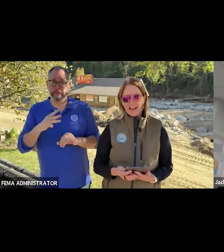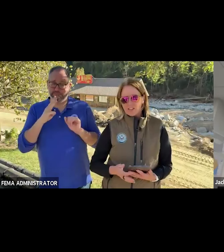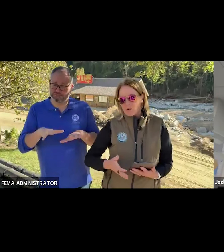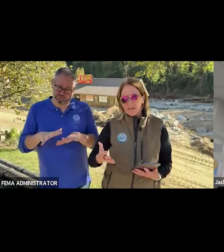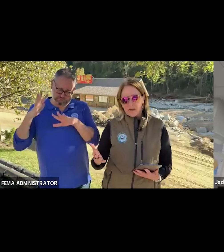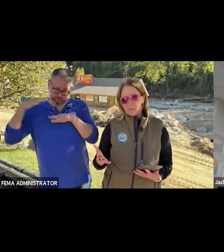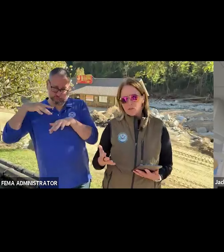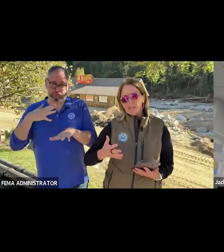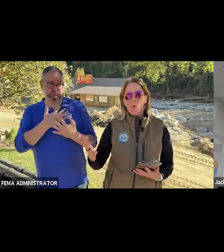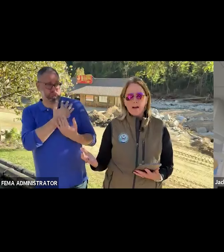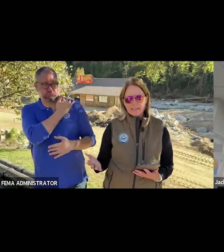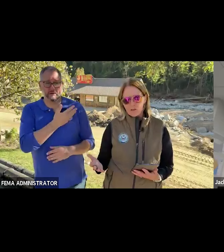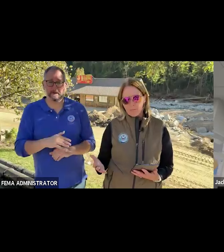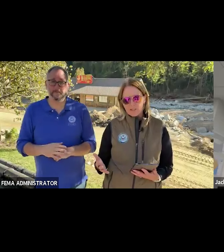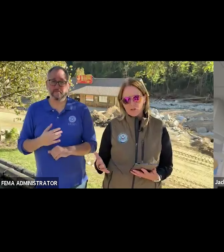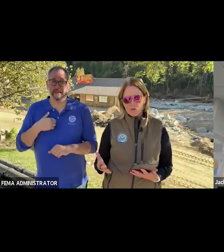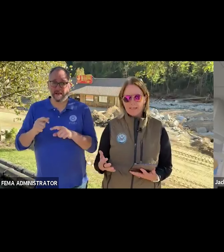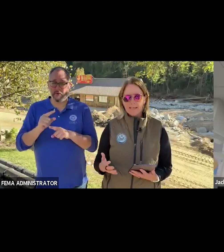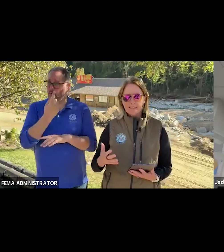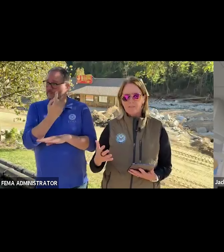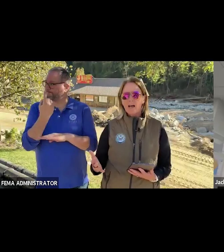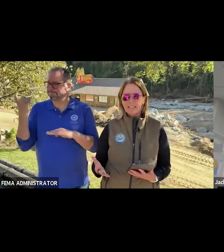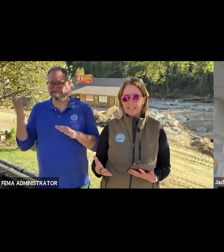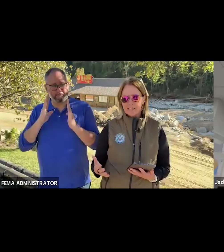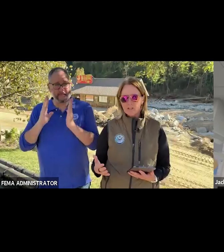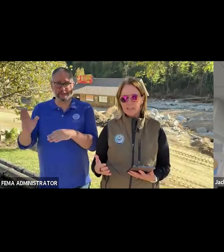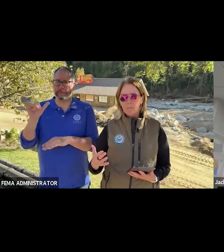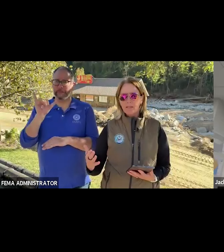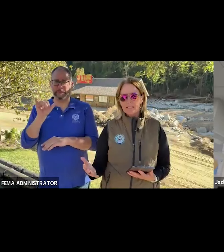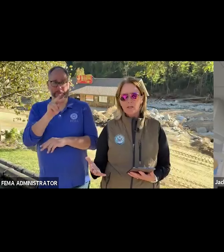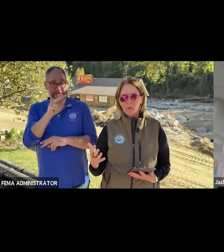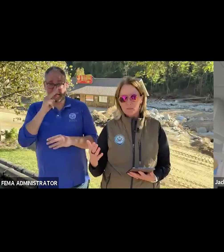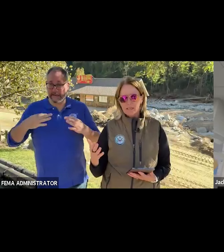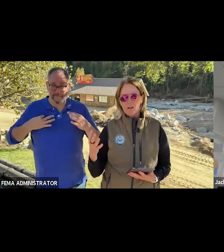I also had an opportunity to walk down their main street and see volunteers and our military personnel,